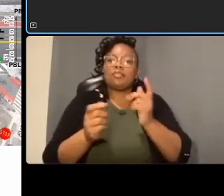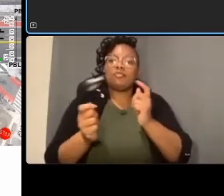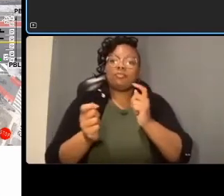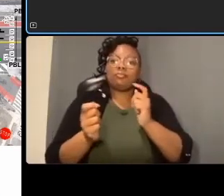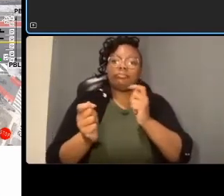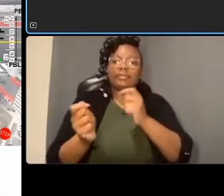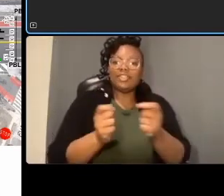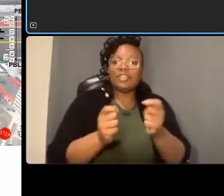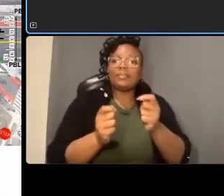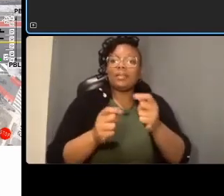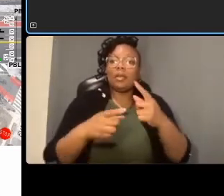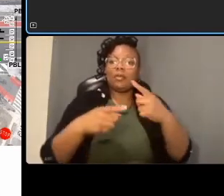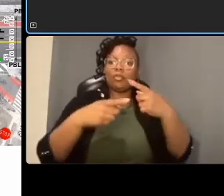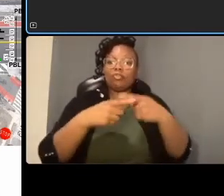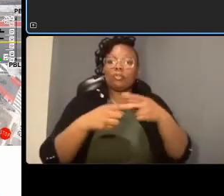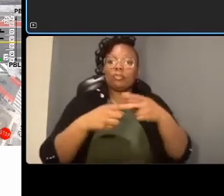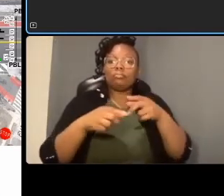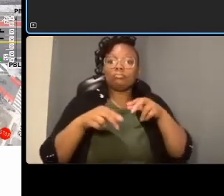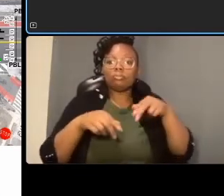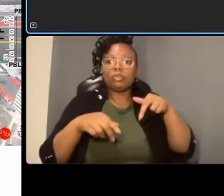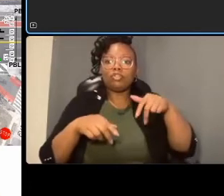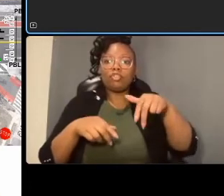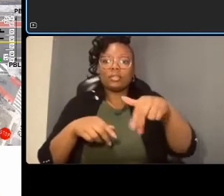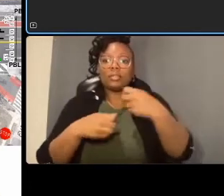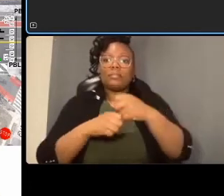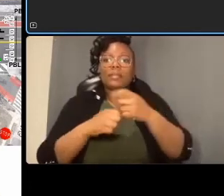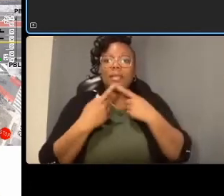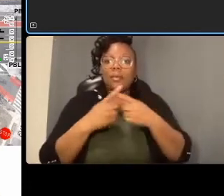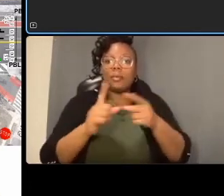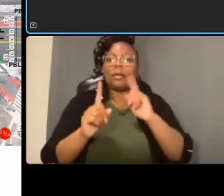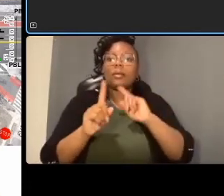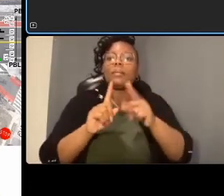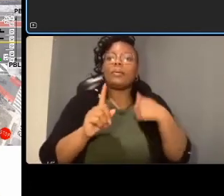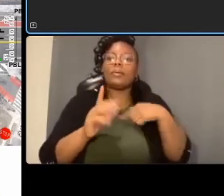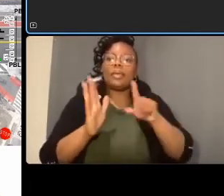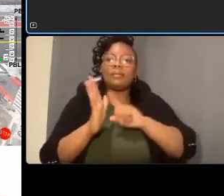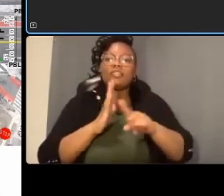turning movements uh the way the turning the vehicles turn uh and how they would their